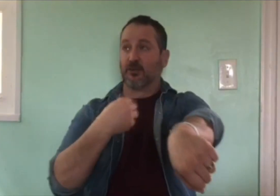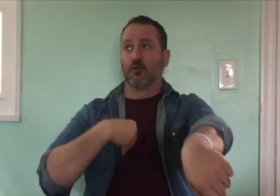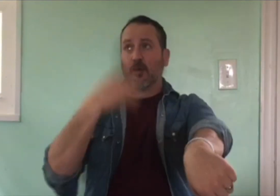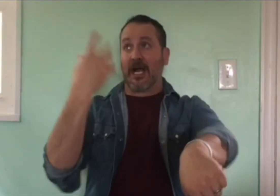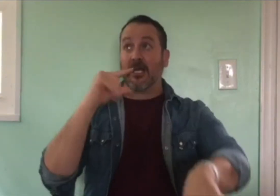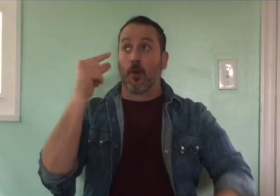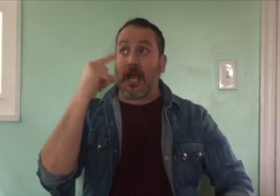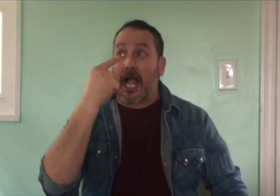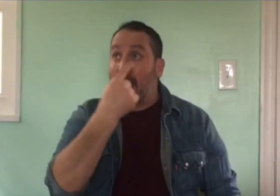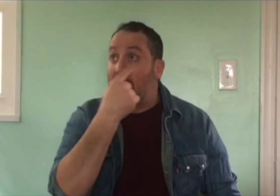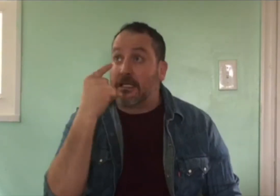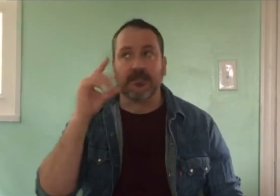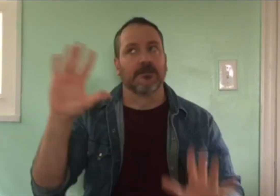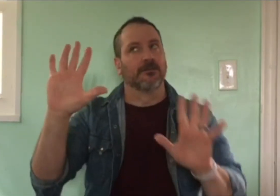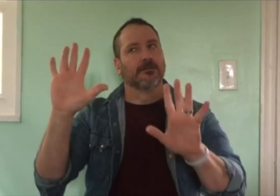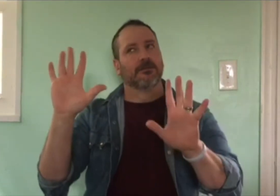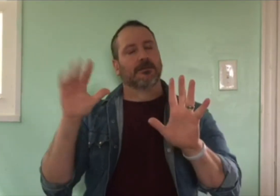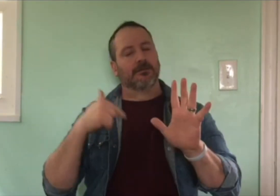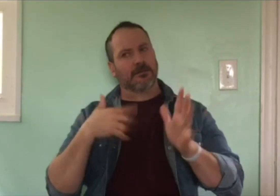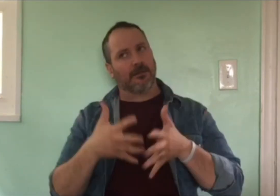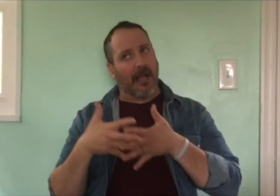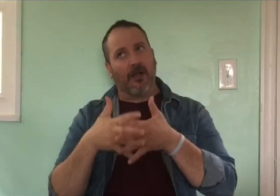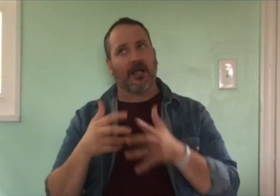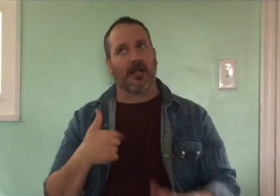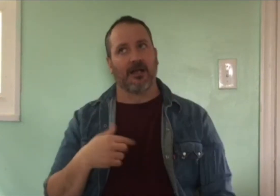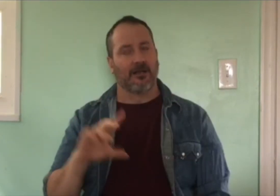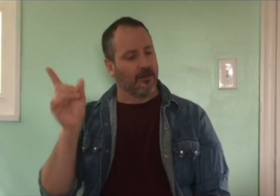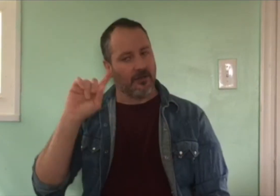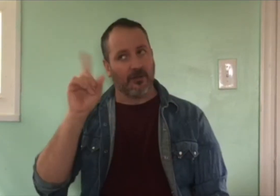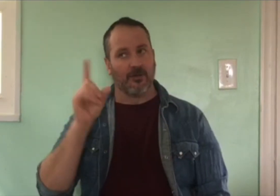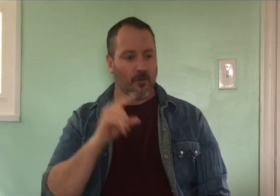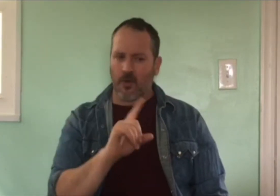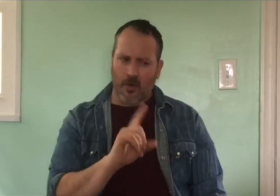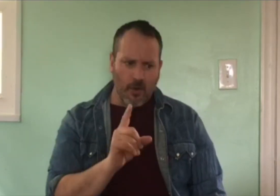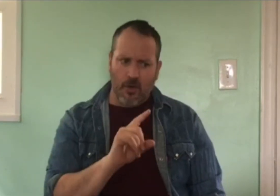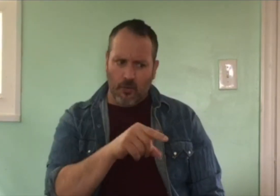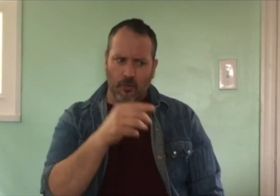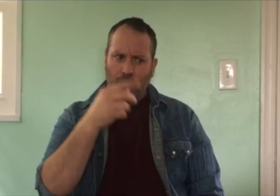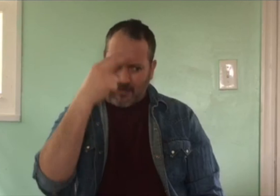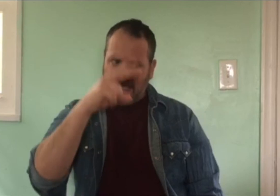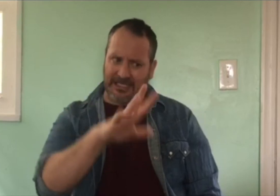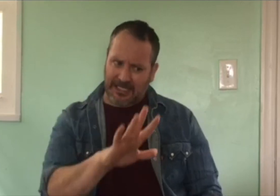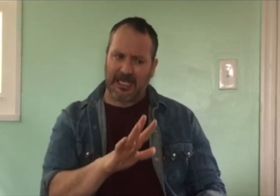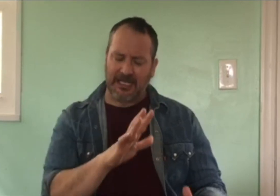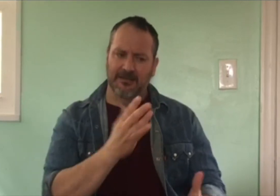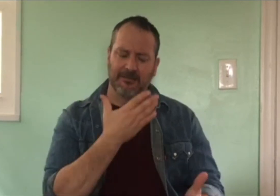I responded with, “No, I’m an American. I’m white! *points to skin color* I have green eyes. No, dad, I’m an American.” My father continued to insist that I was a Mexican.